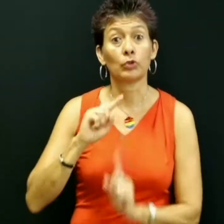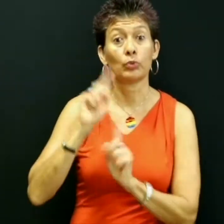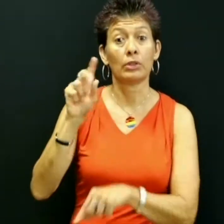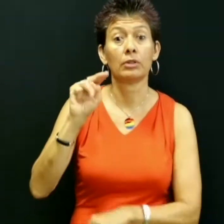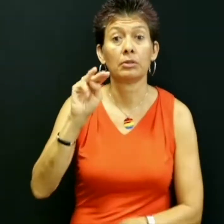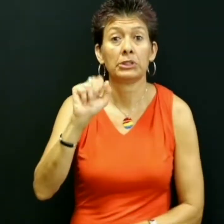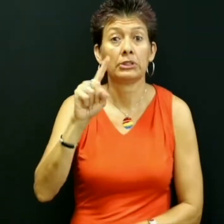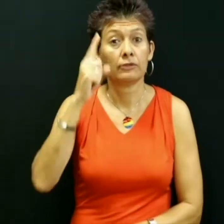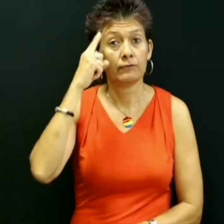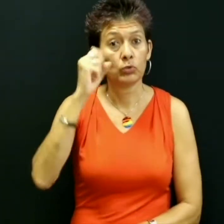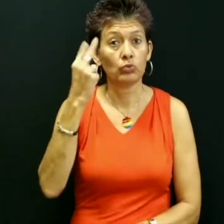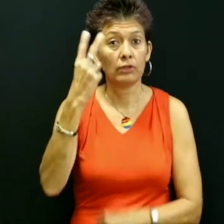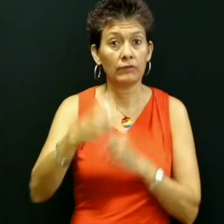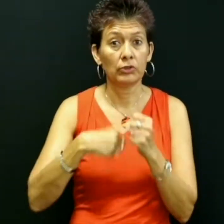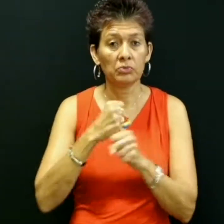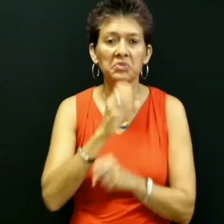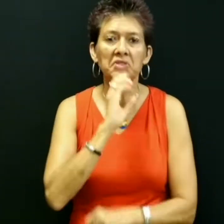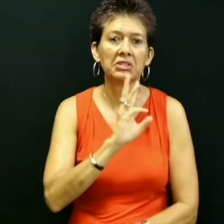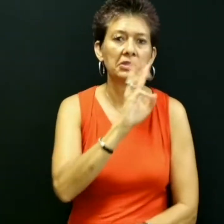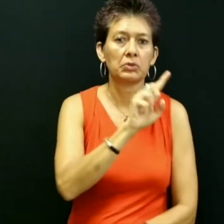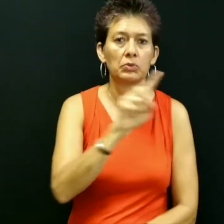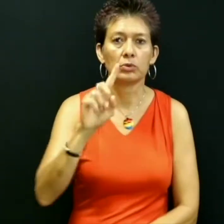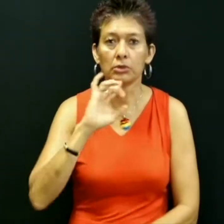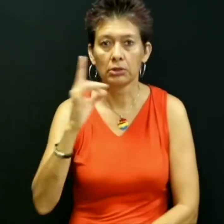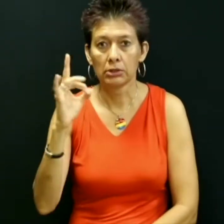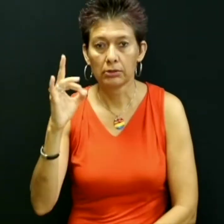I went to NMSD for 12 years from age 6 to 18 years old.